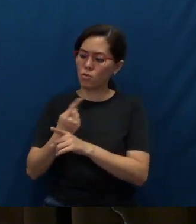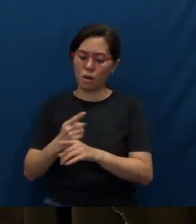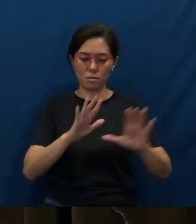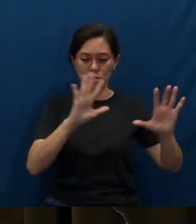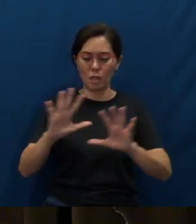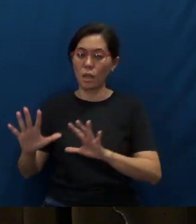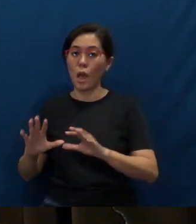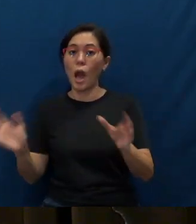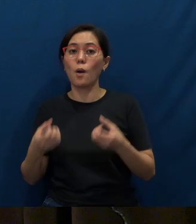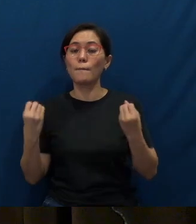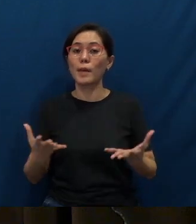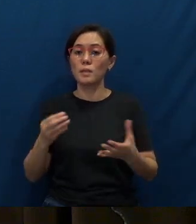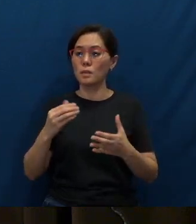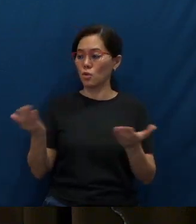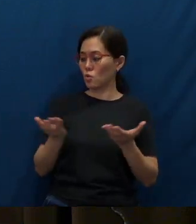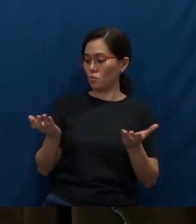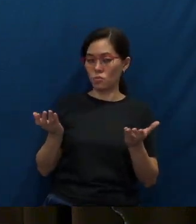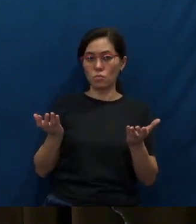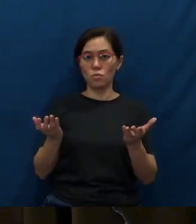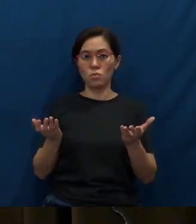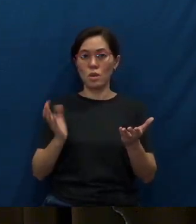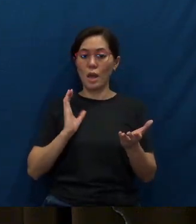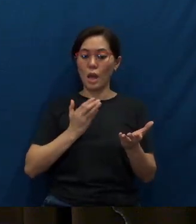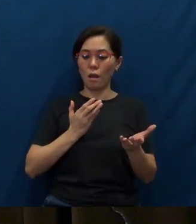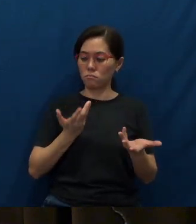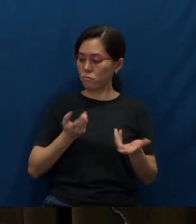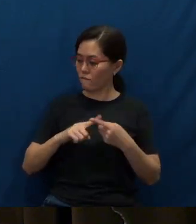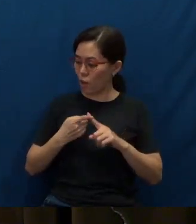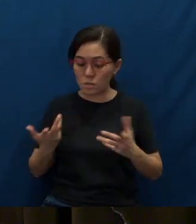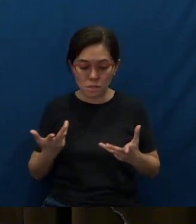how many in our midst are our friends, apart from ourselves?